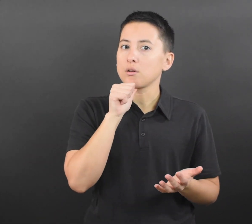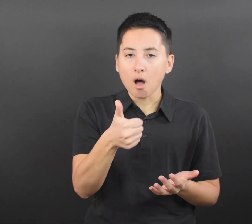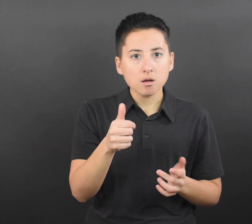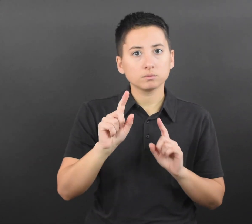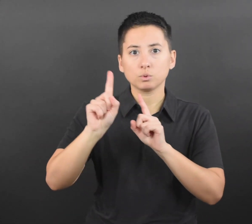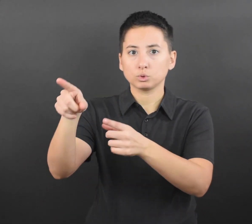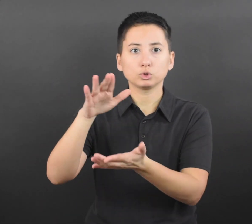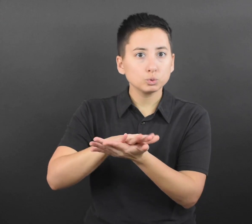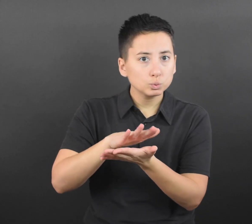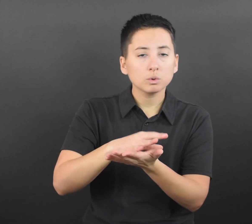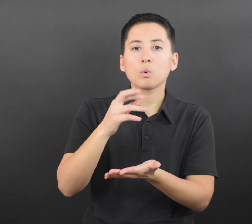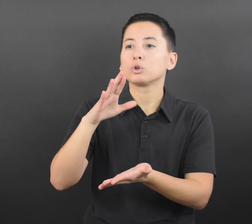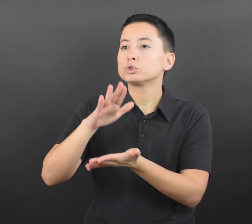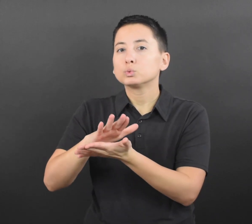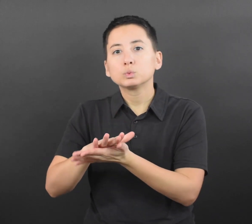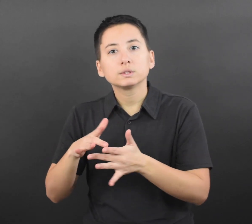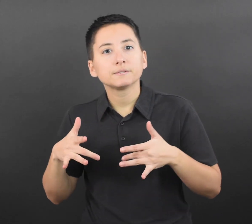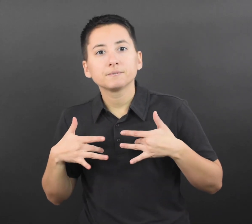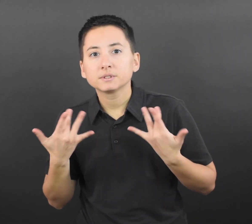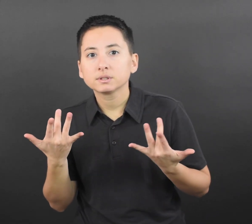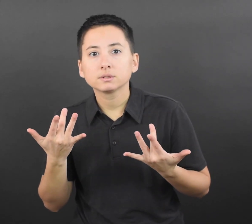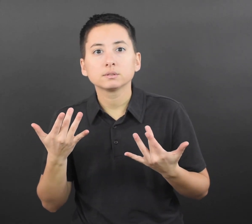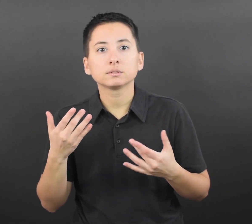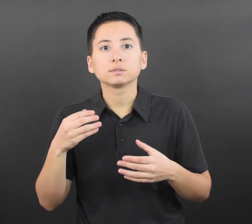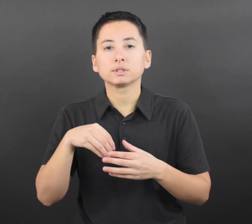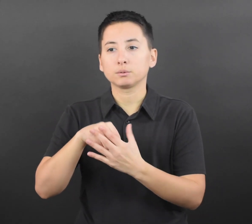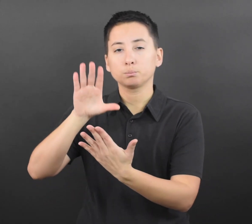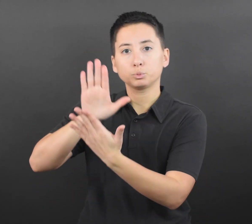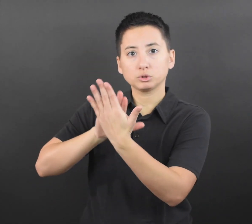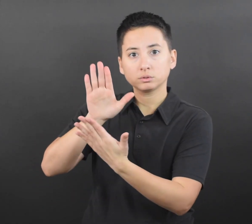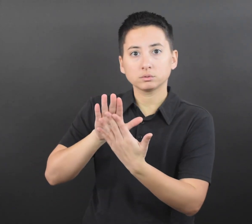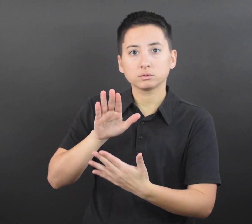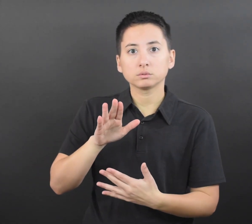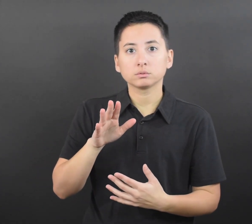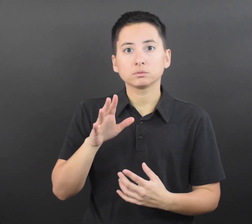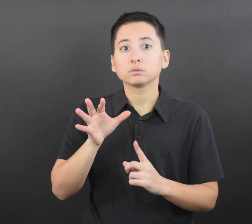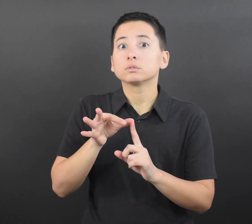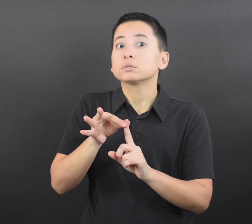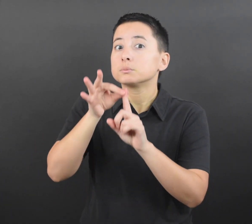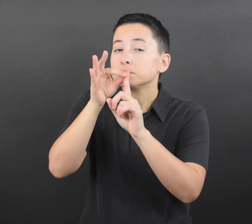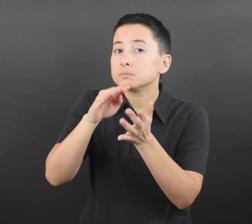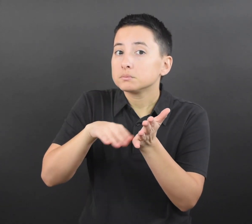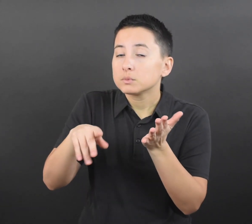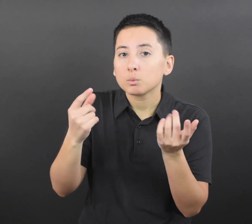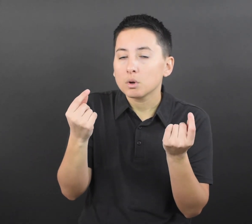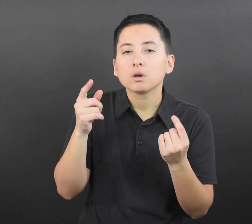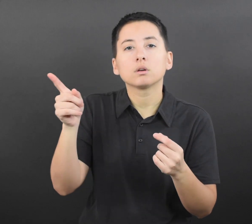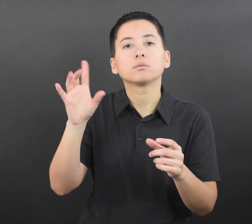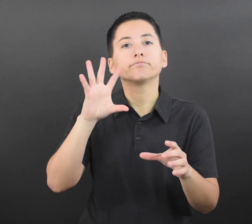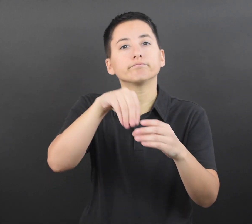should not go to school or school events in-person during their quarantine period